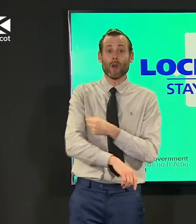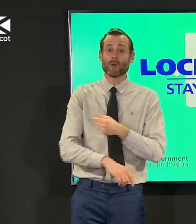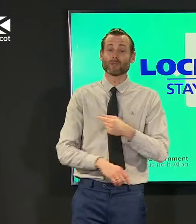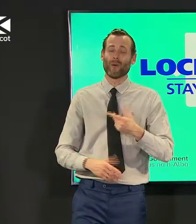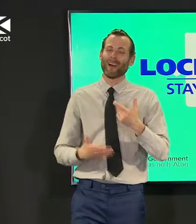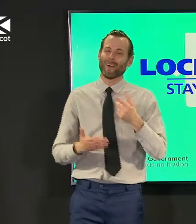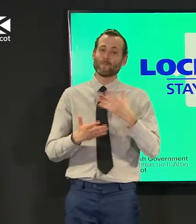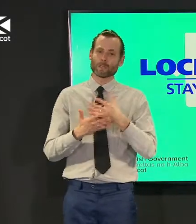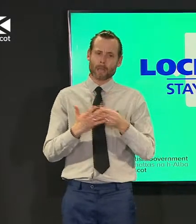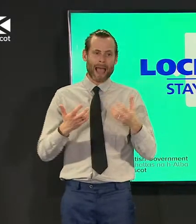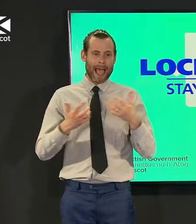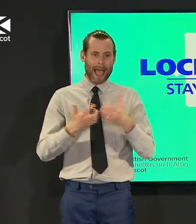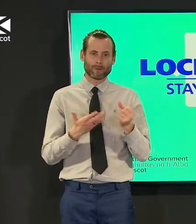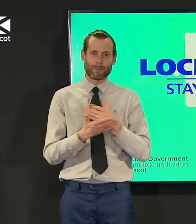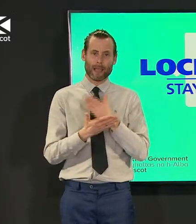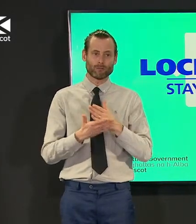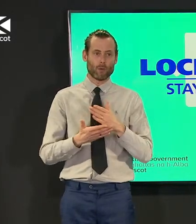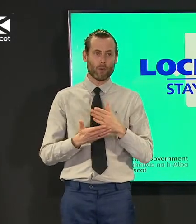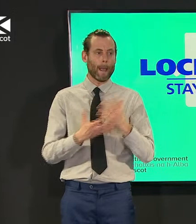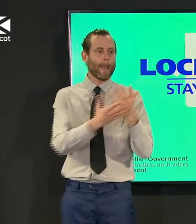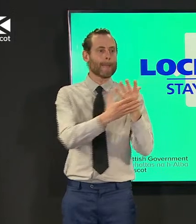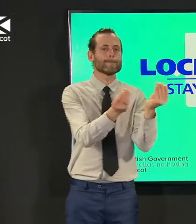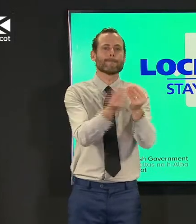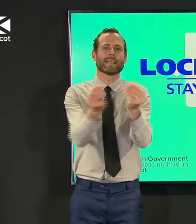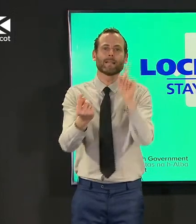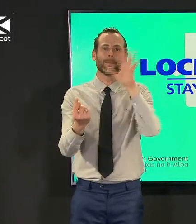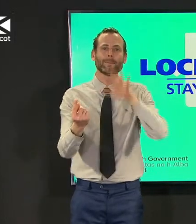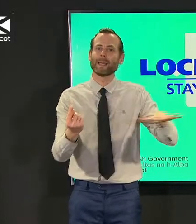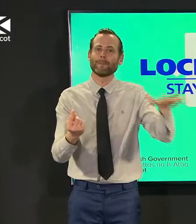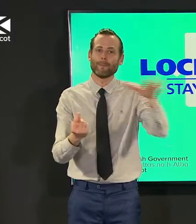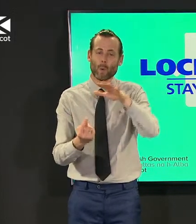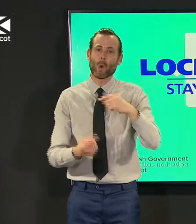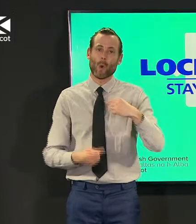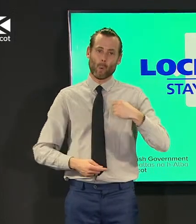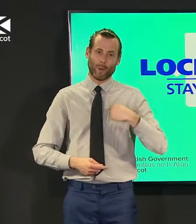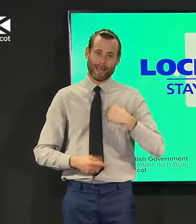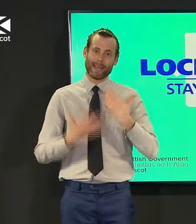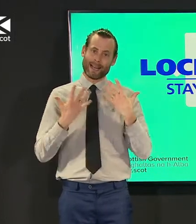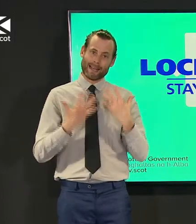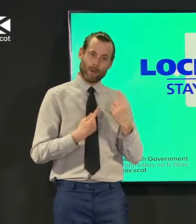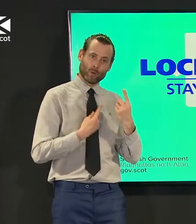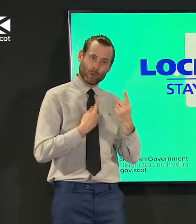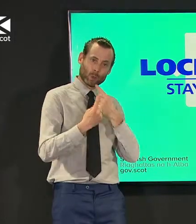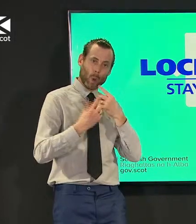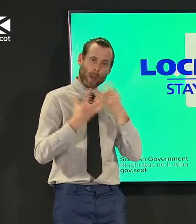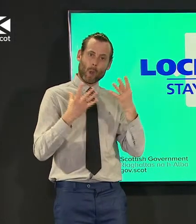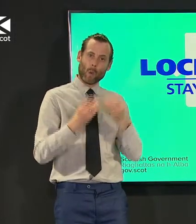and the independent sector as well as local government to use their expertise and help to make